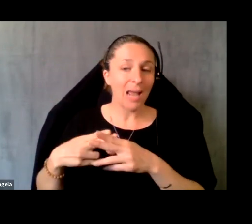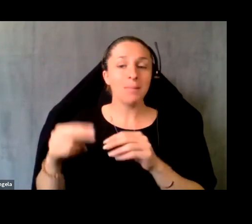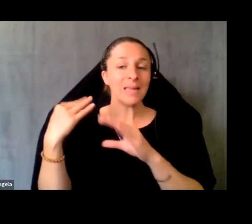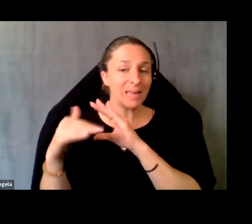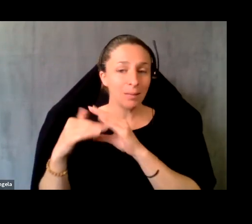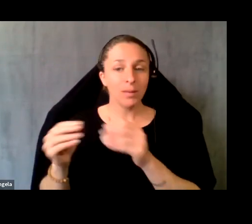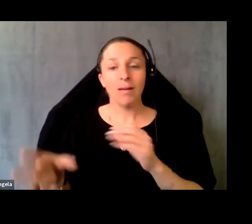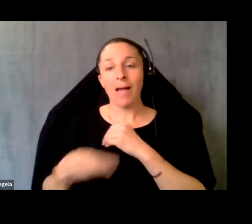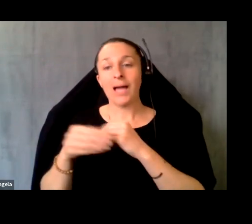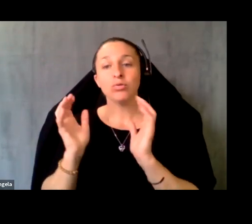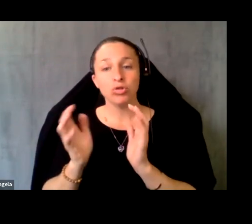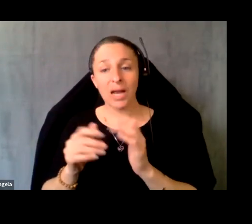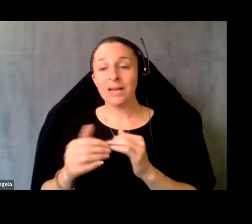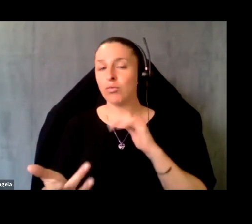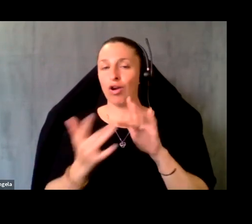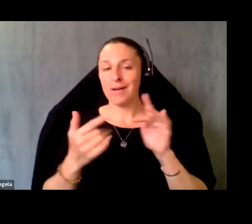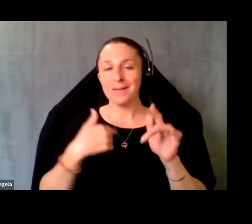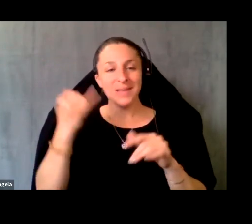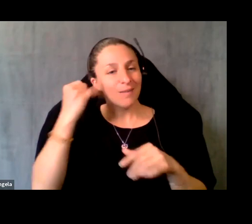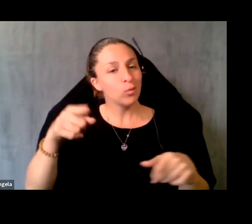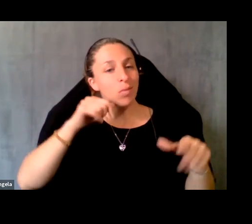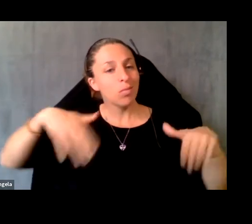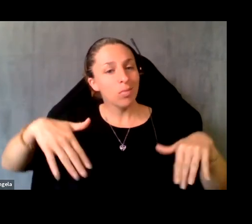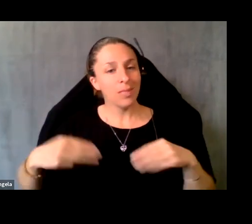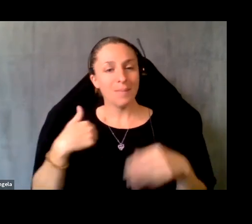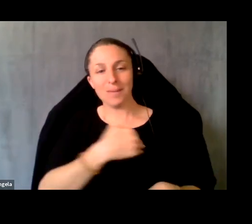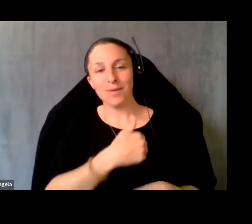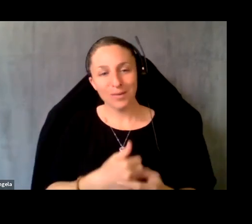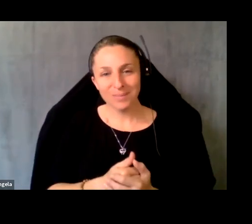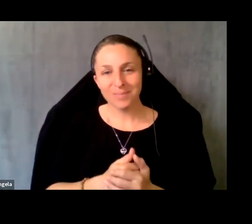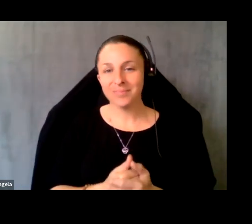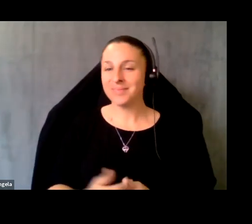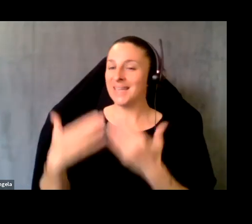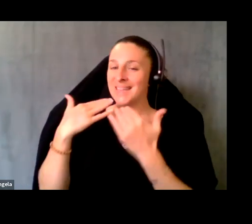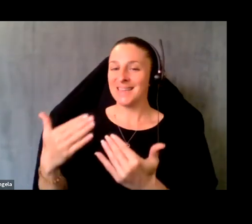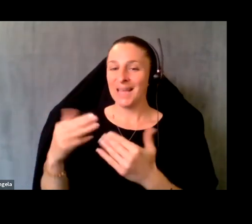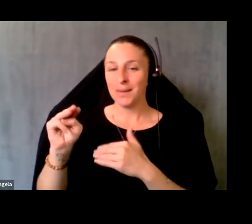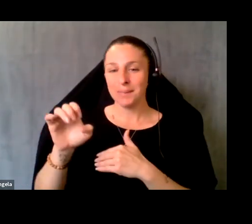and you can contact me if you're not already a member. Thanks for that May, and thank you for